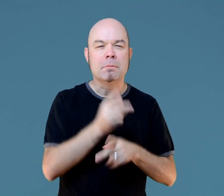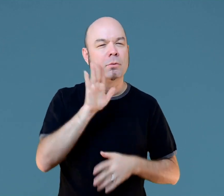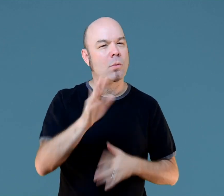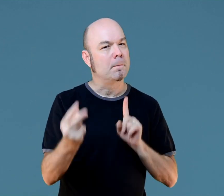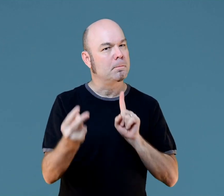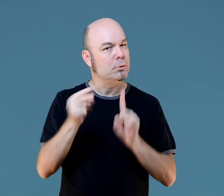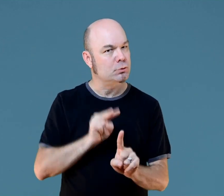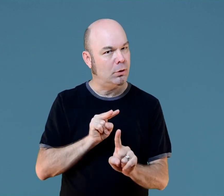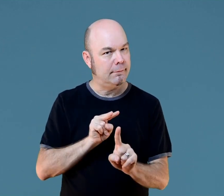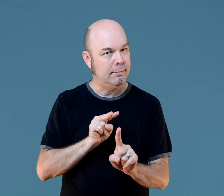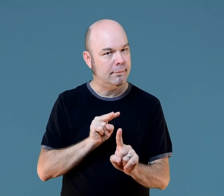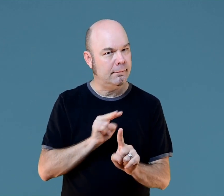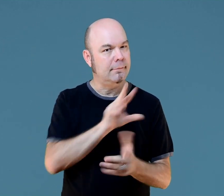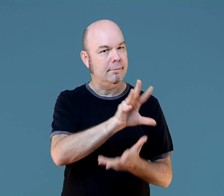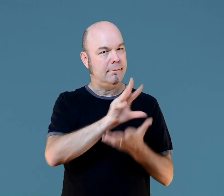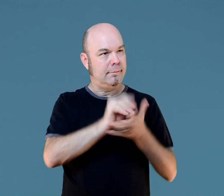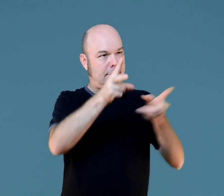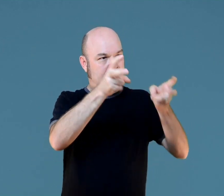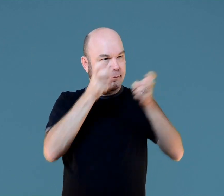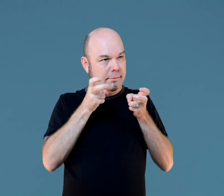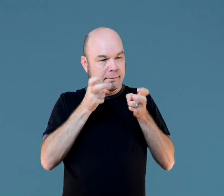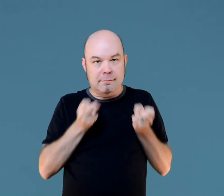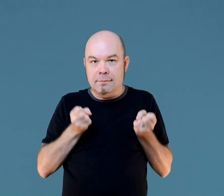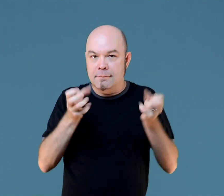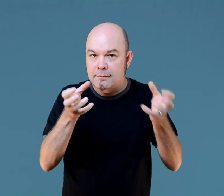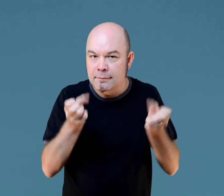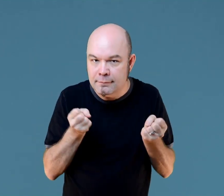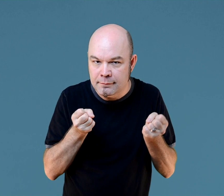but as a signer, always keep your perspective.